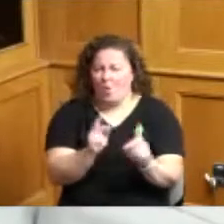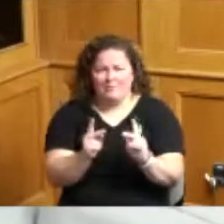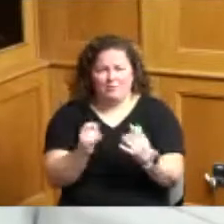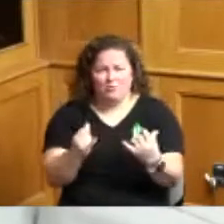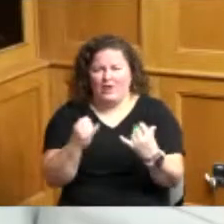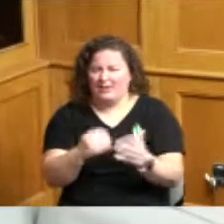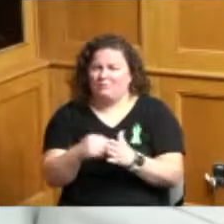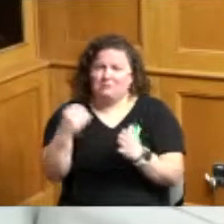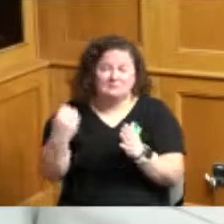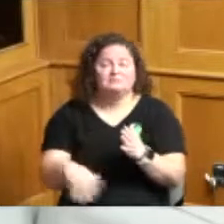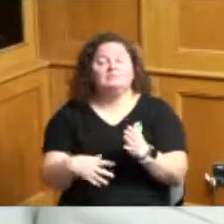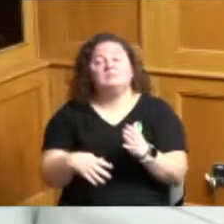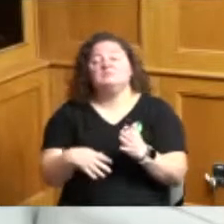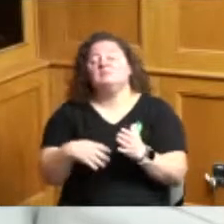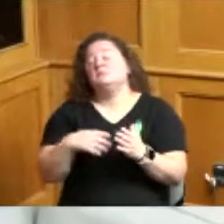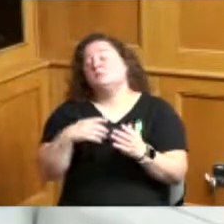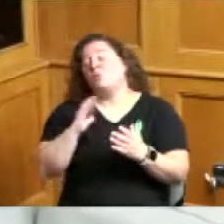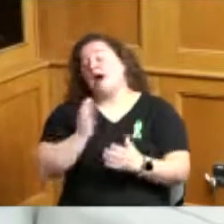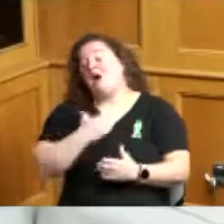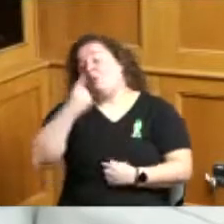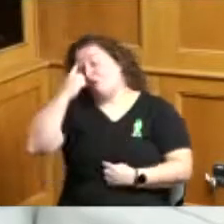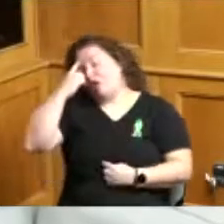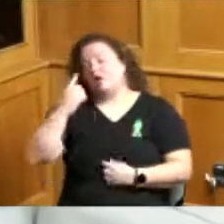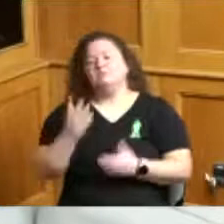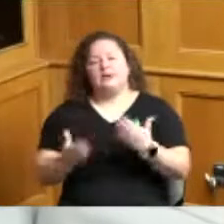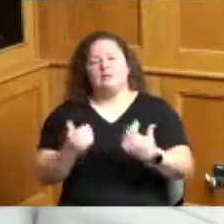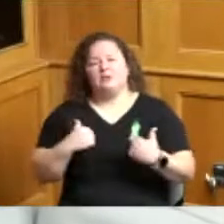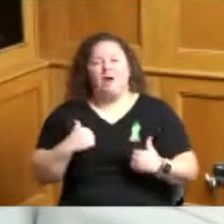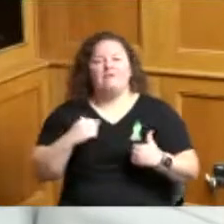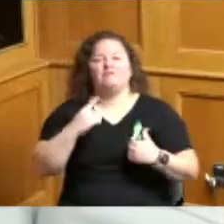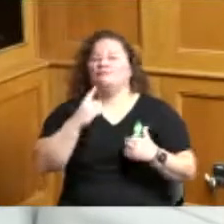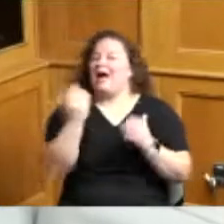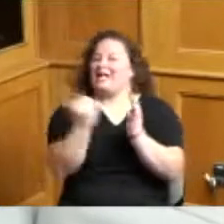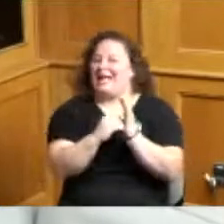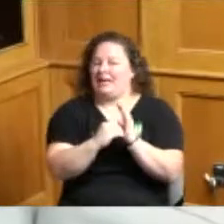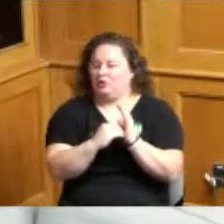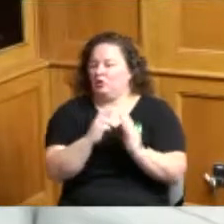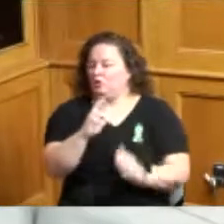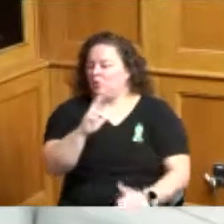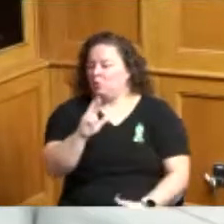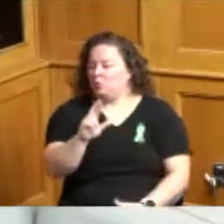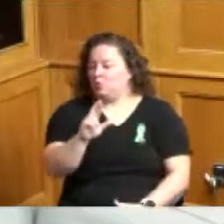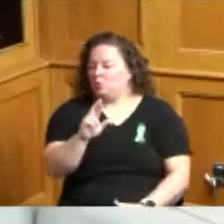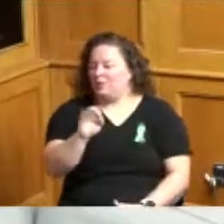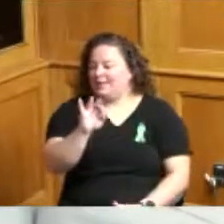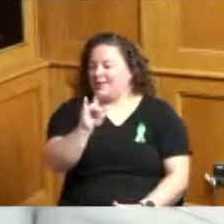the thought is to have another relief-a-thon that would be now in person because it's not code we